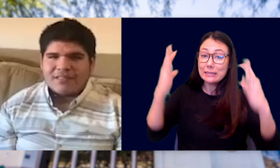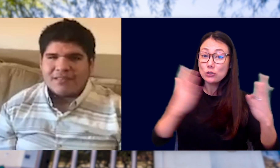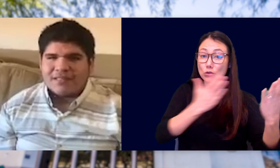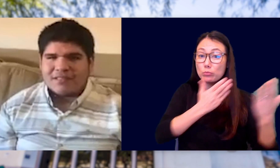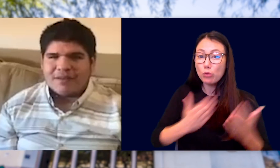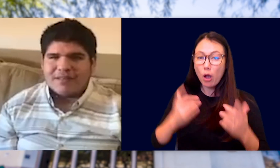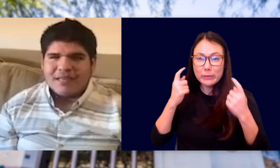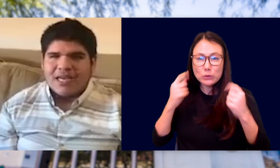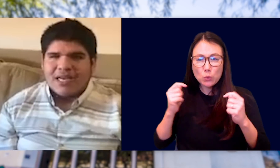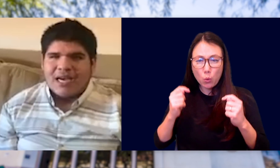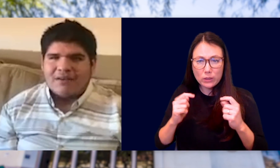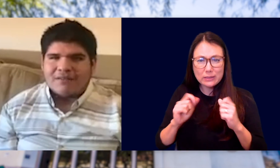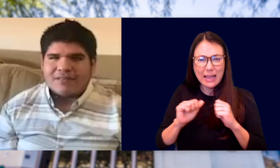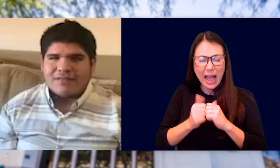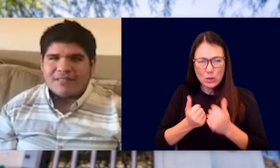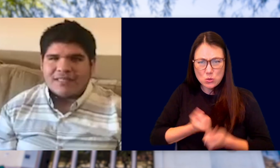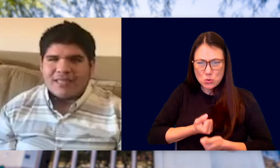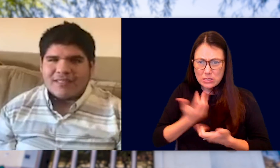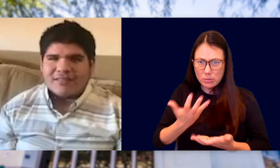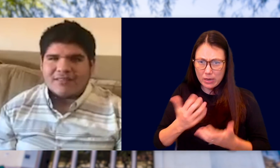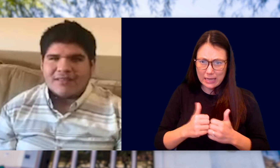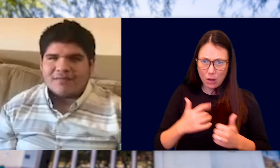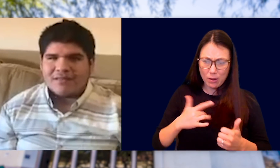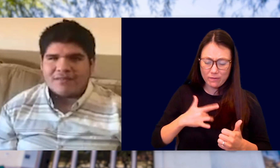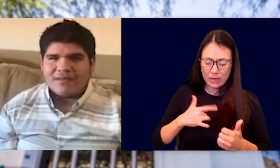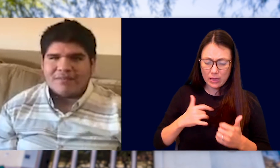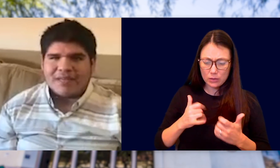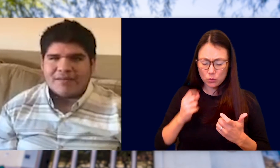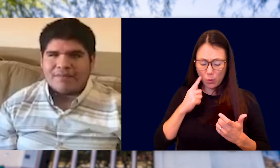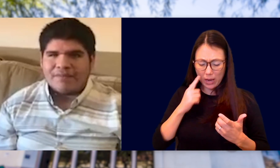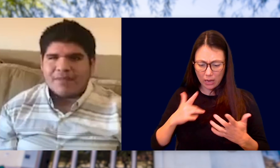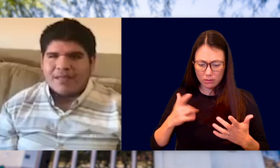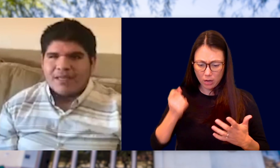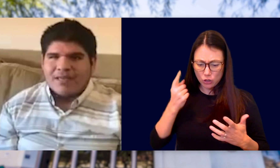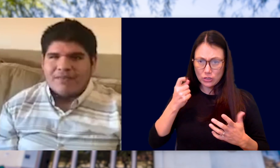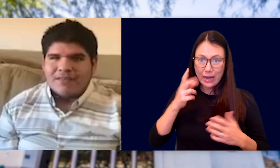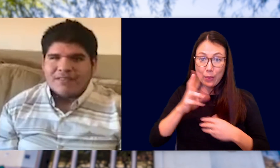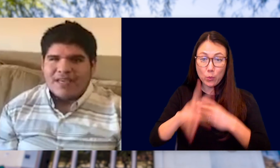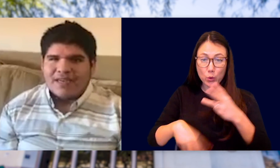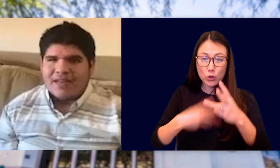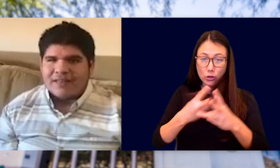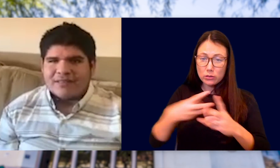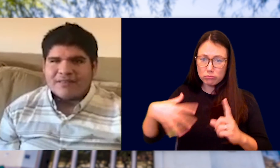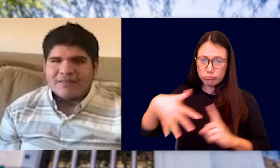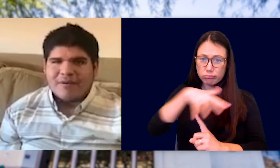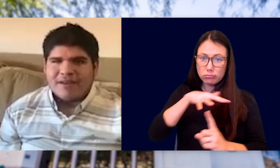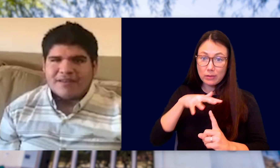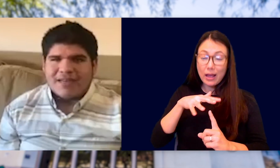EXPRESS HOW I WAS FEELING AND TO SENSE THE WORLD AROUND ME. EVENTUALLY, I GOT TO LEARN BRAILLE.